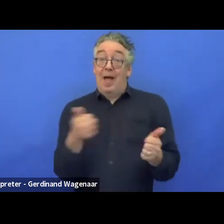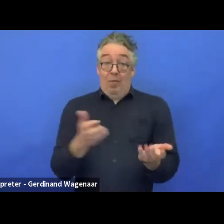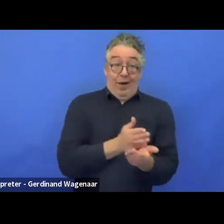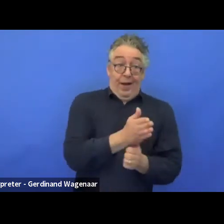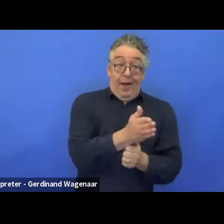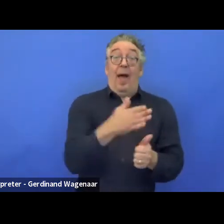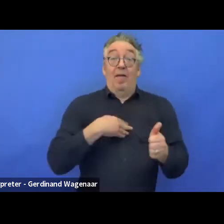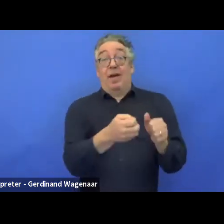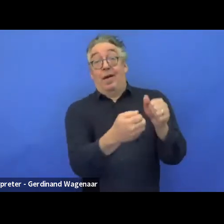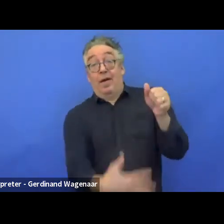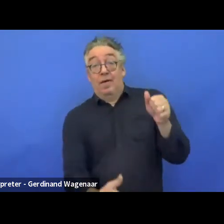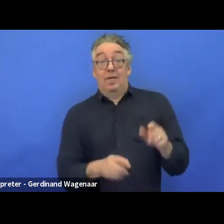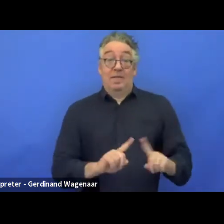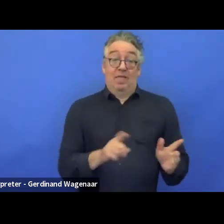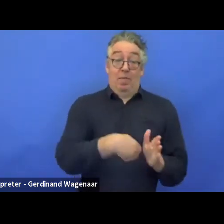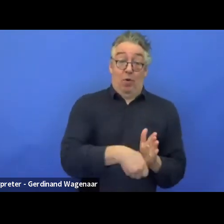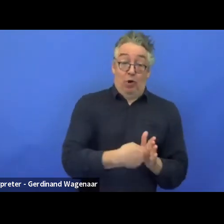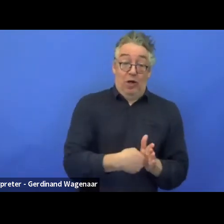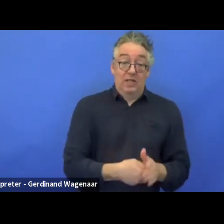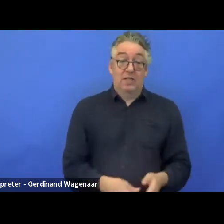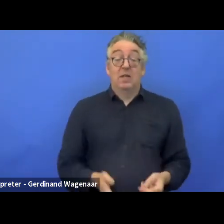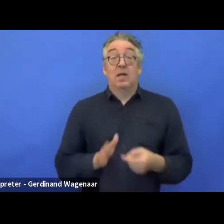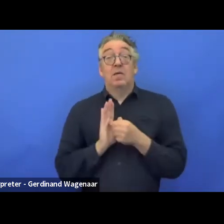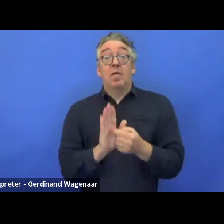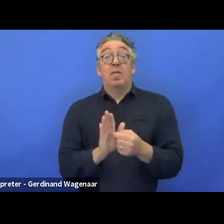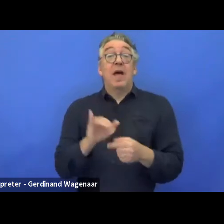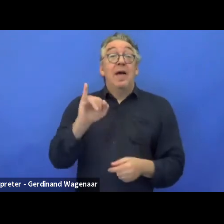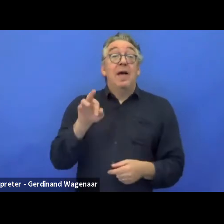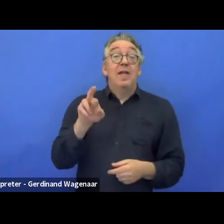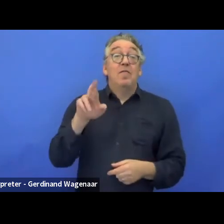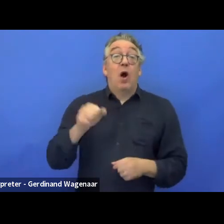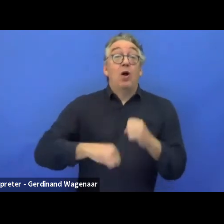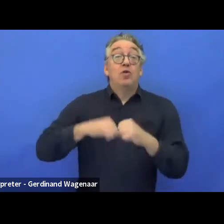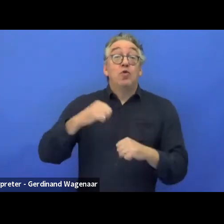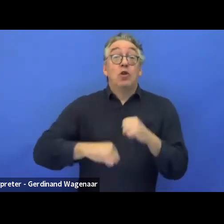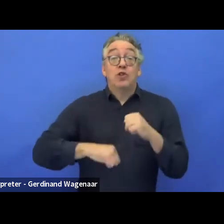So you can go from infrastructures, that would be paid for laboratories